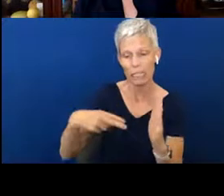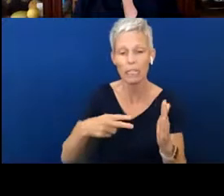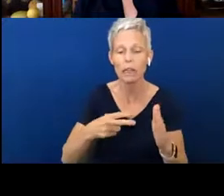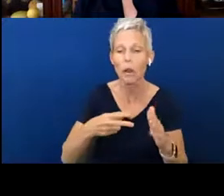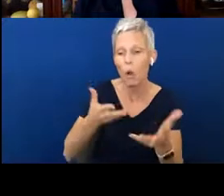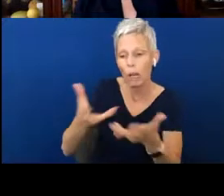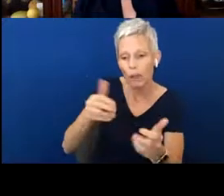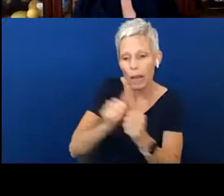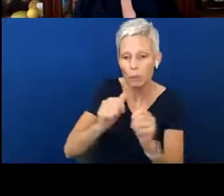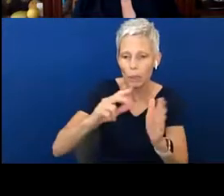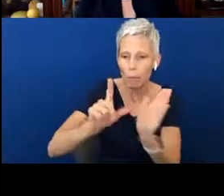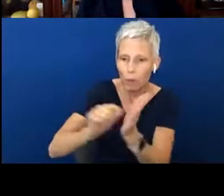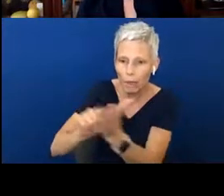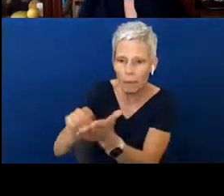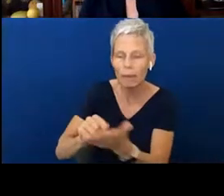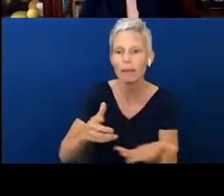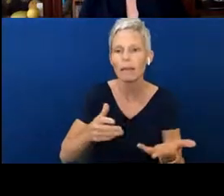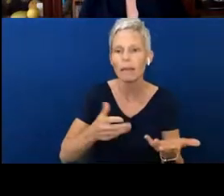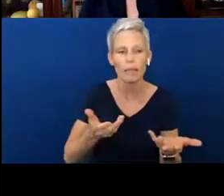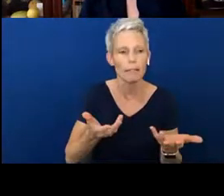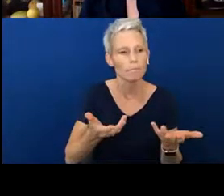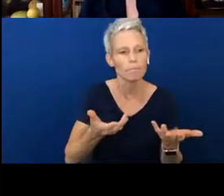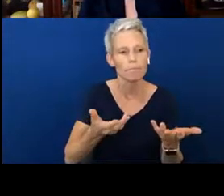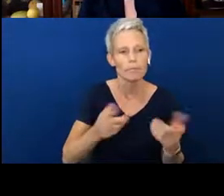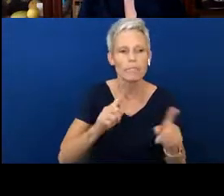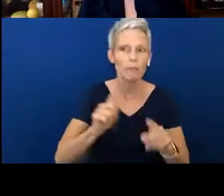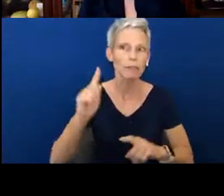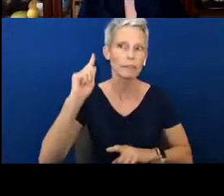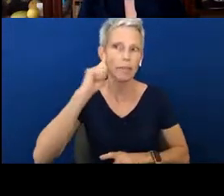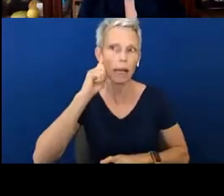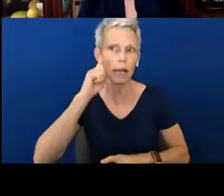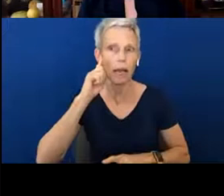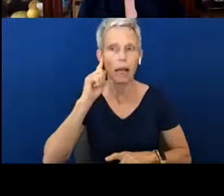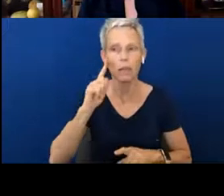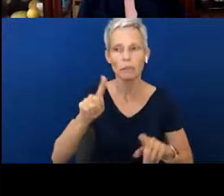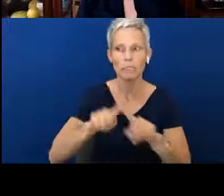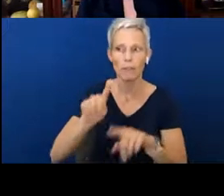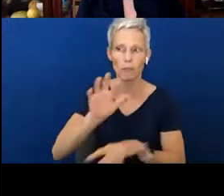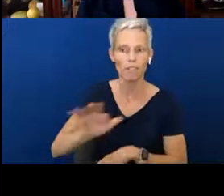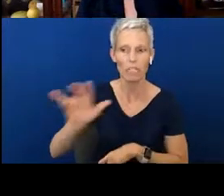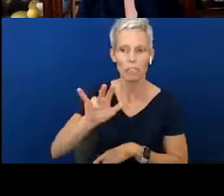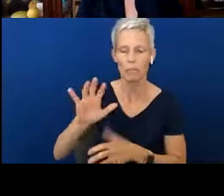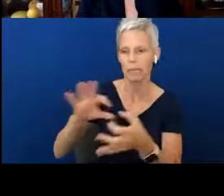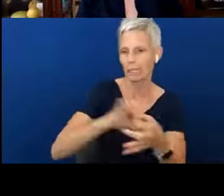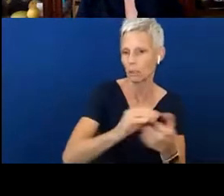Associating different sounds, different finger spelling and what it looks like